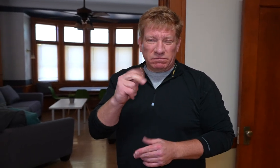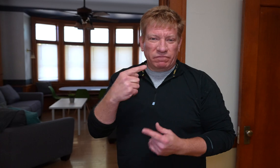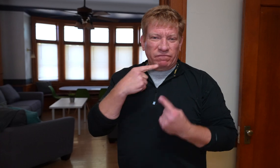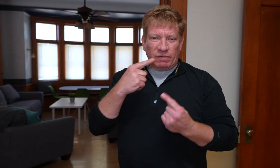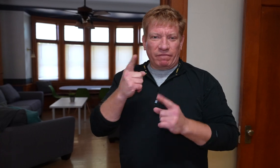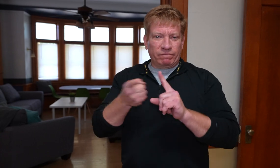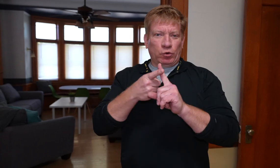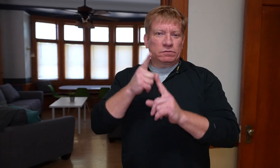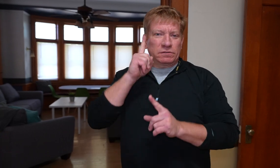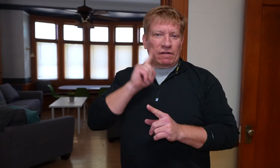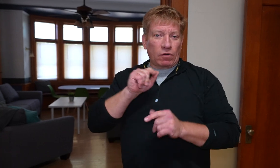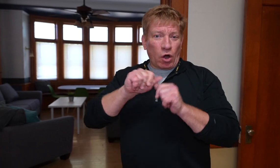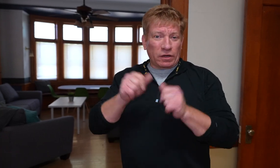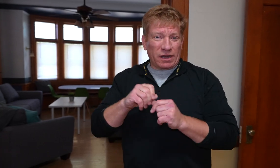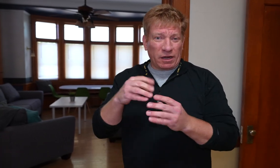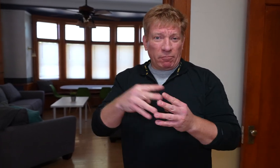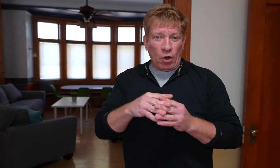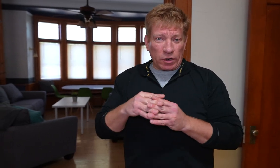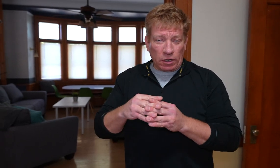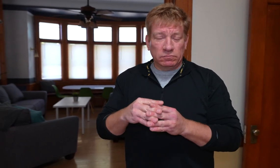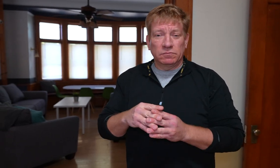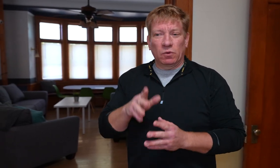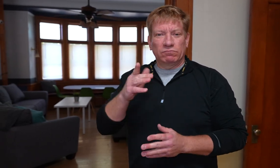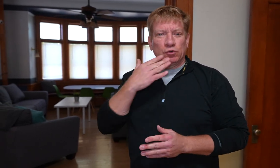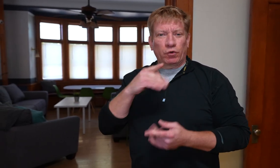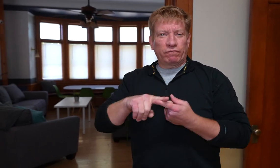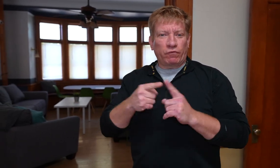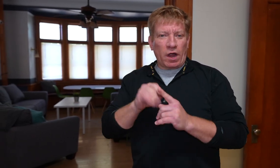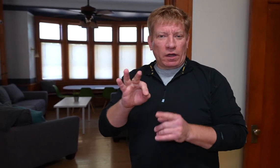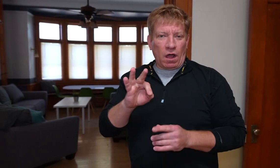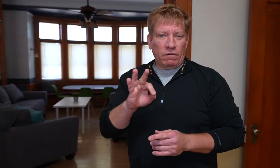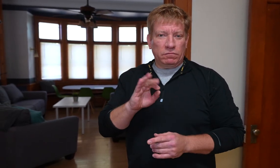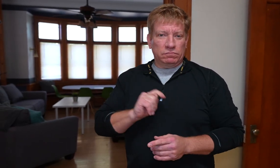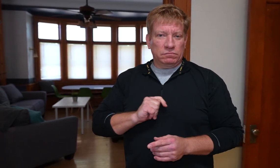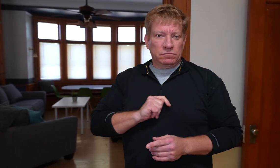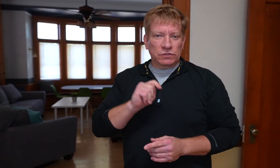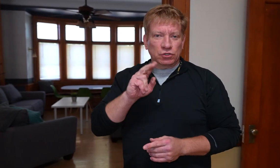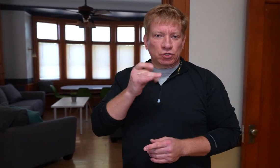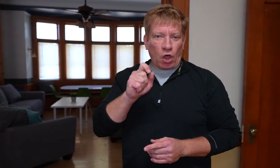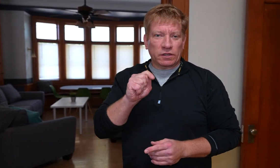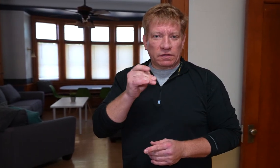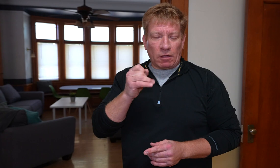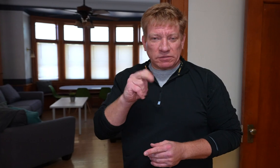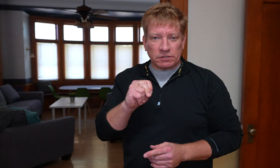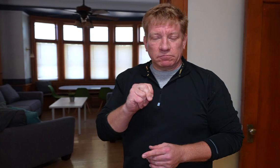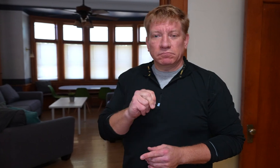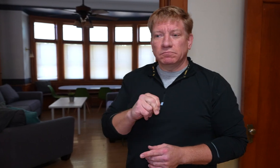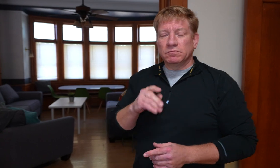He’s known as the first Deaf architect in America. He was also a good friend of Charles Thompson.